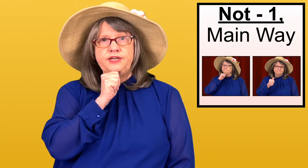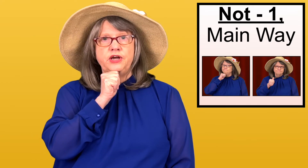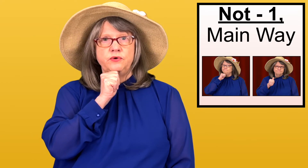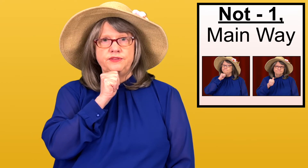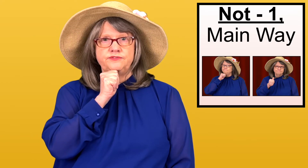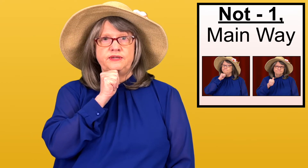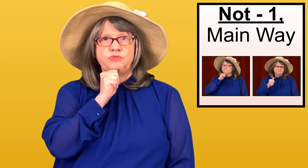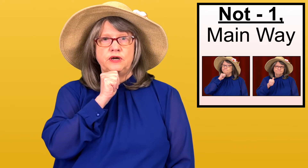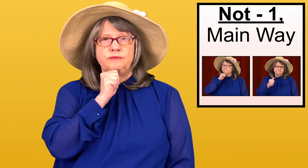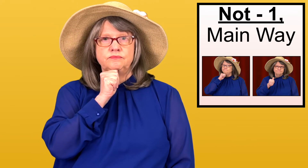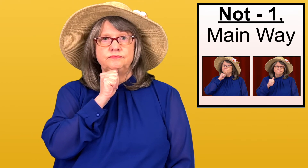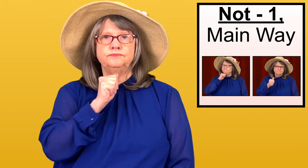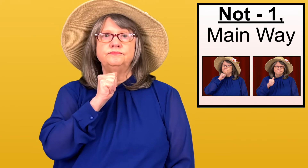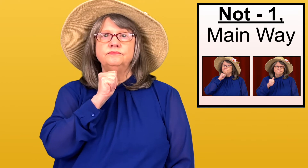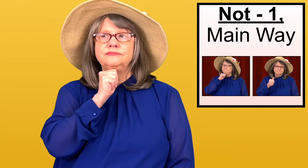NO at the same time.